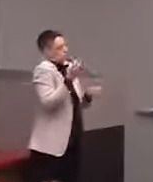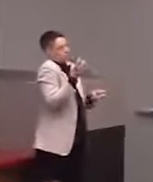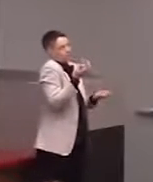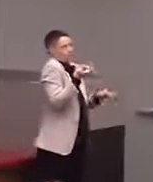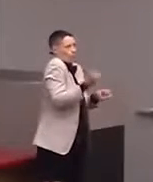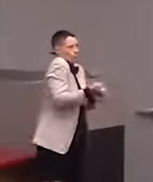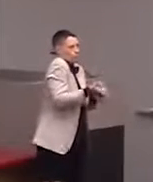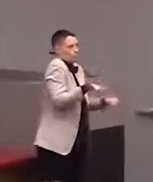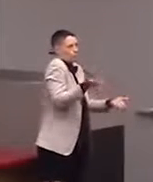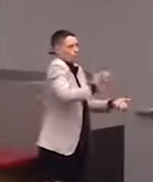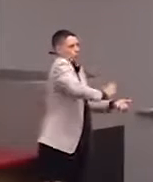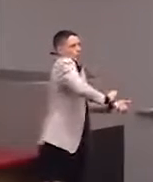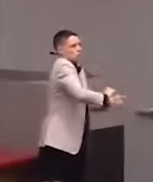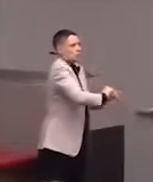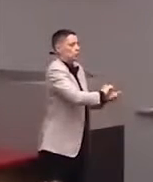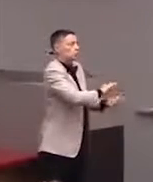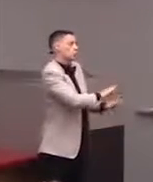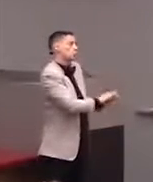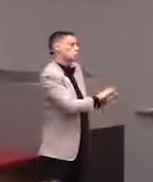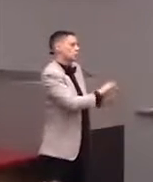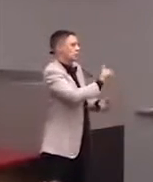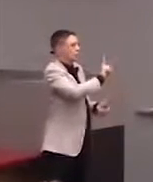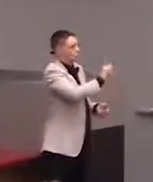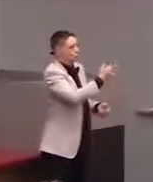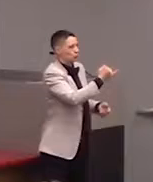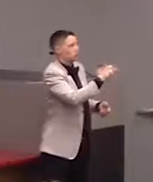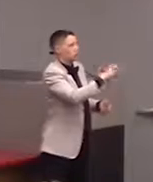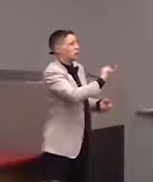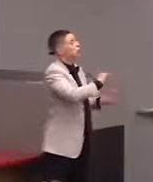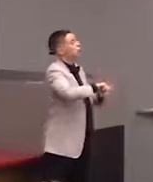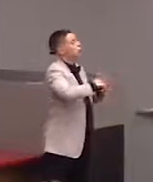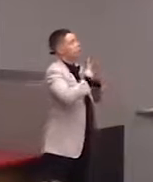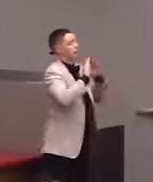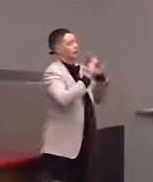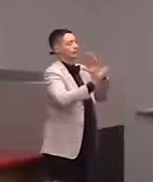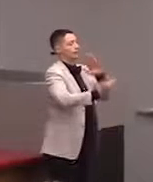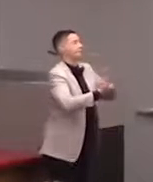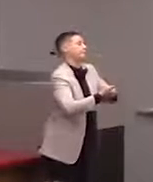made it easier for us to start working more with museums.